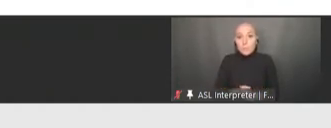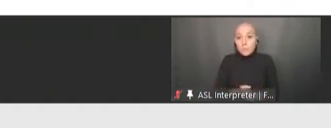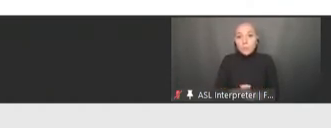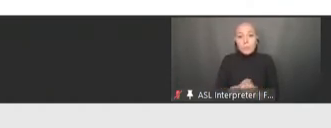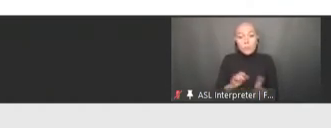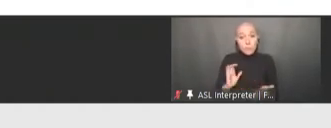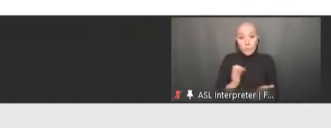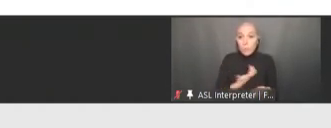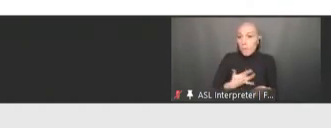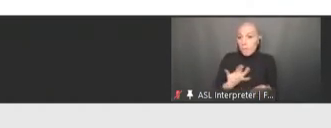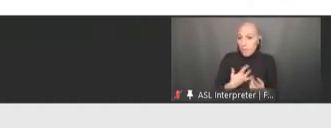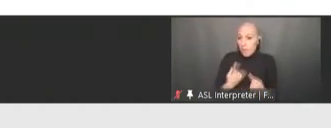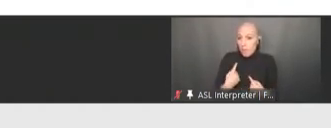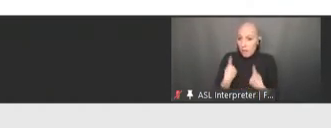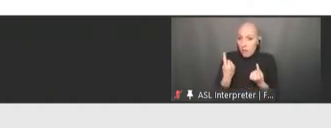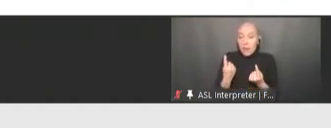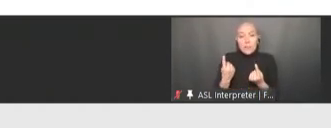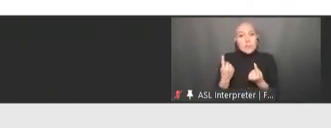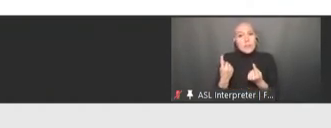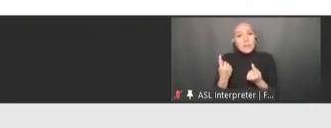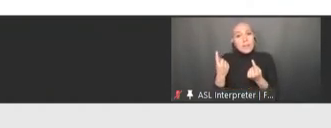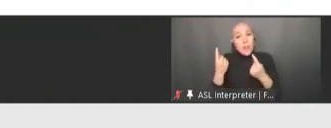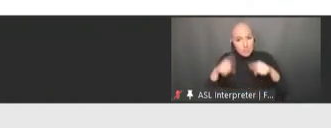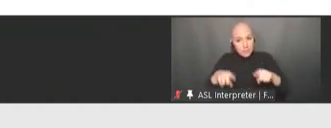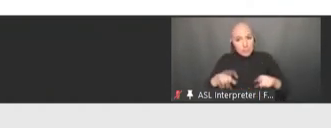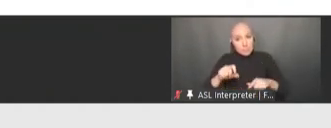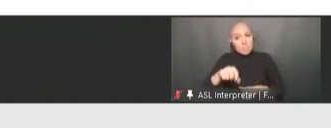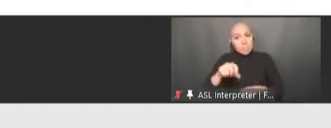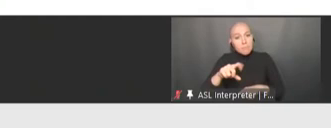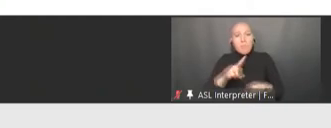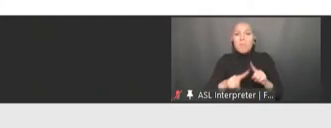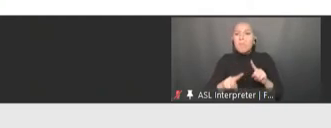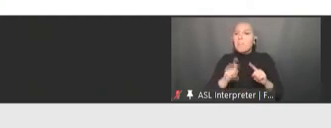but needs to be strengthened and used in a much more consorted way.